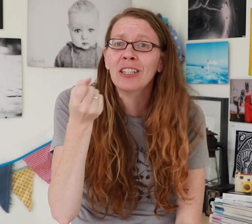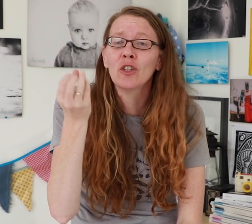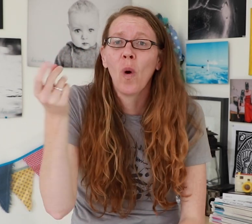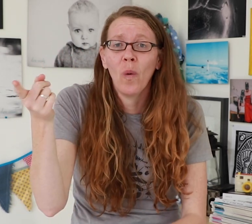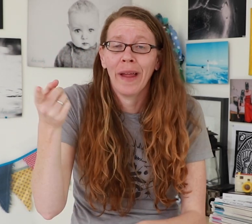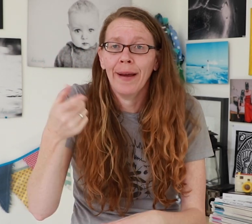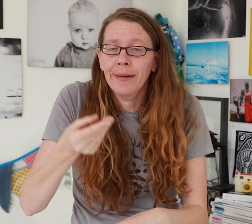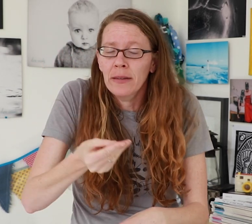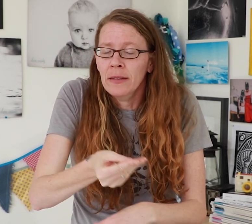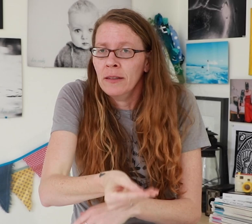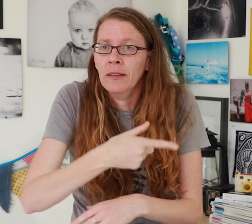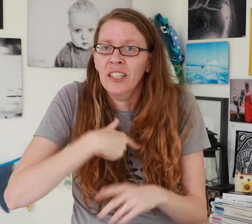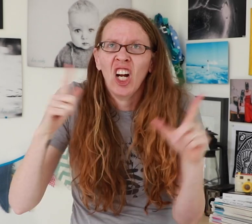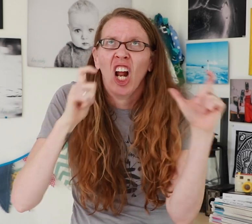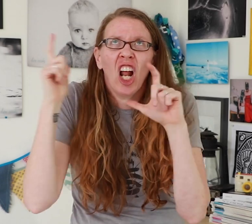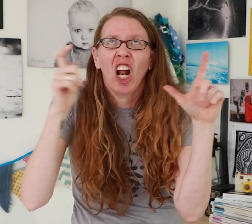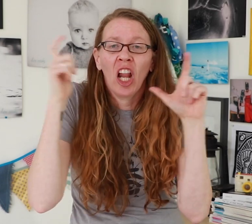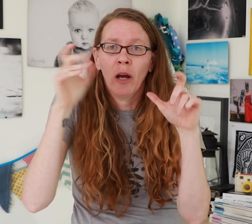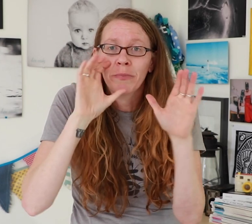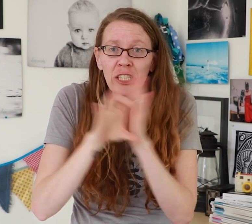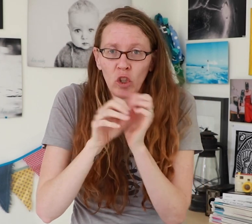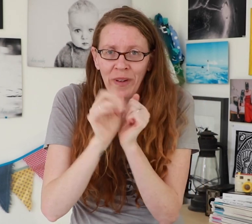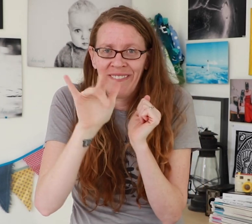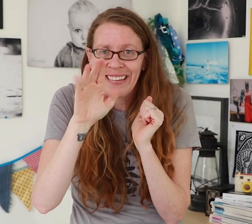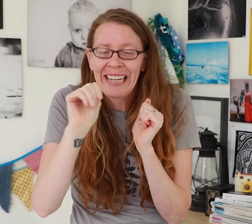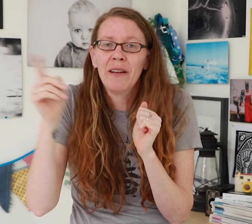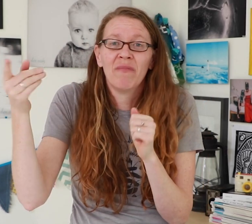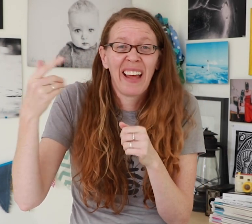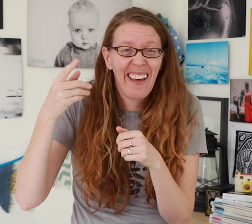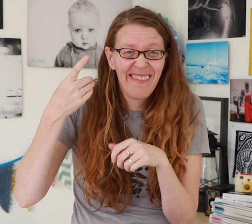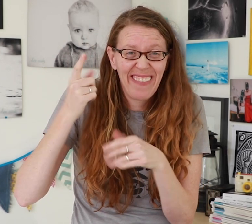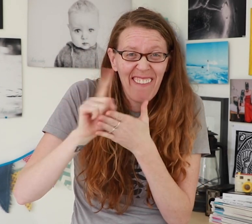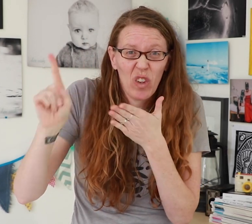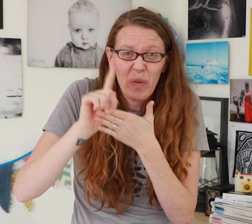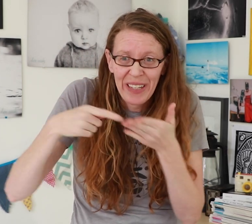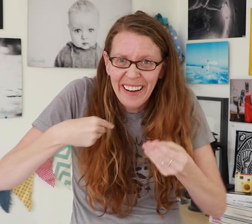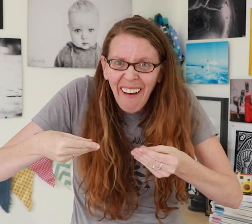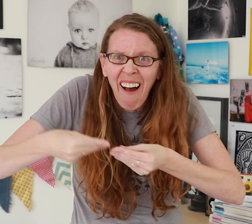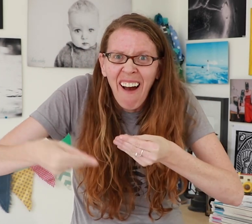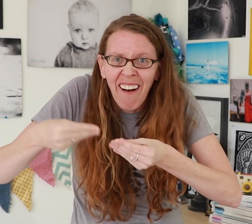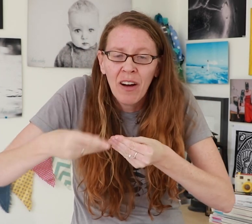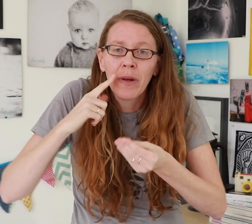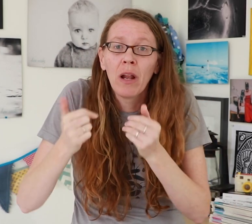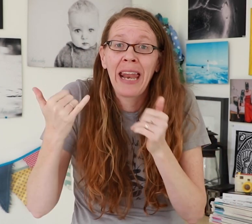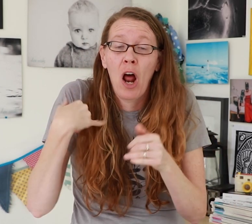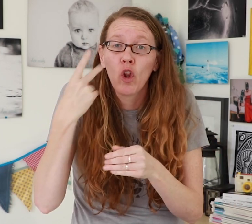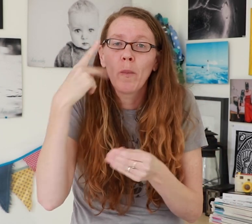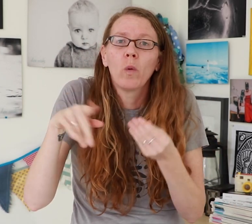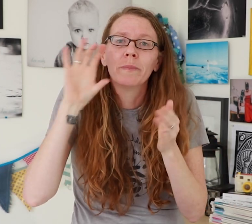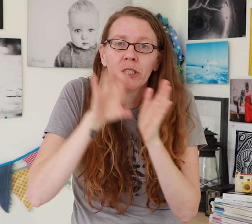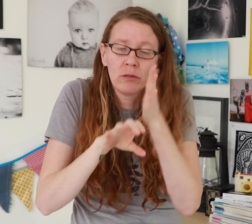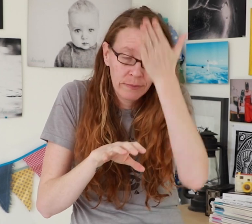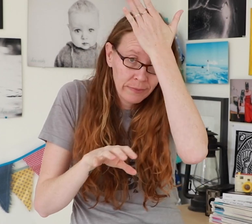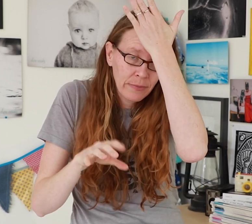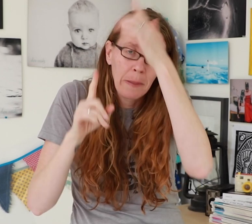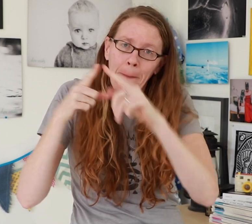They’d give us film, I’d take random and crazy pictures, and sent them in to get developed every week. Looking back, I admit those pictures are cringe-worthy but